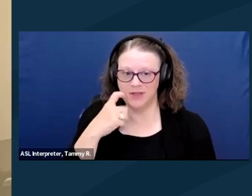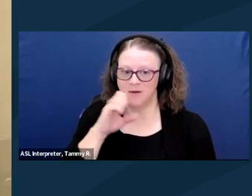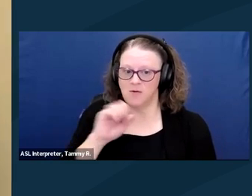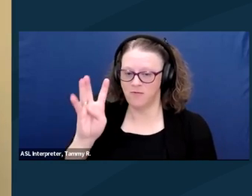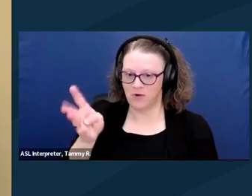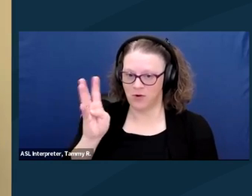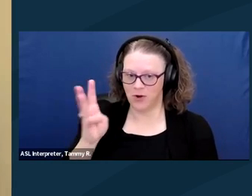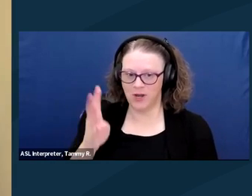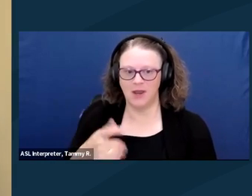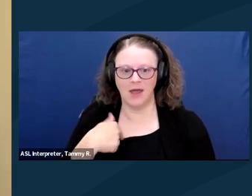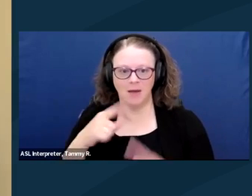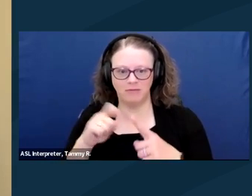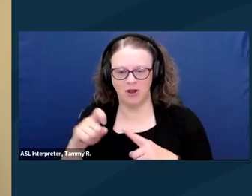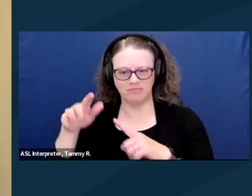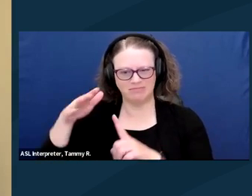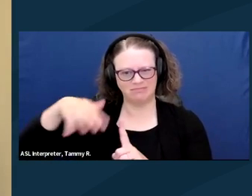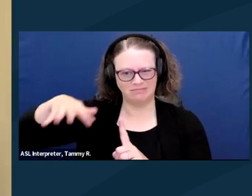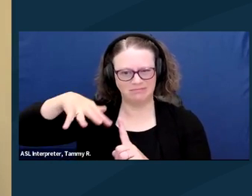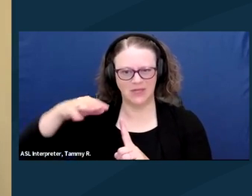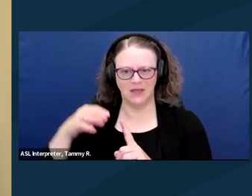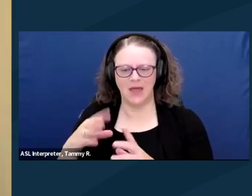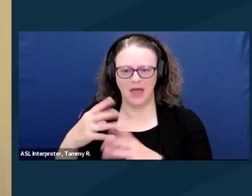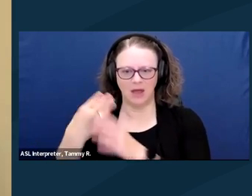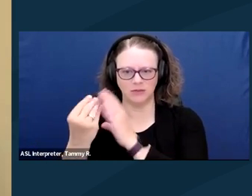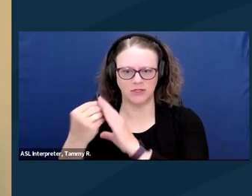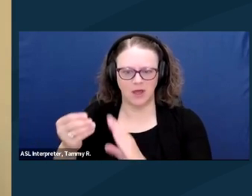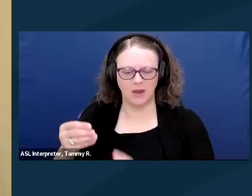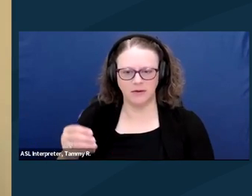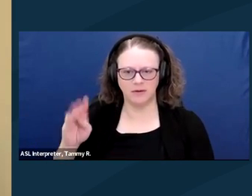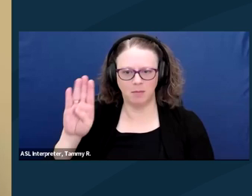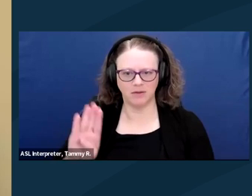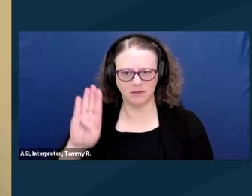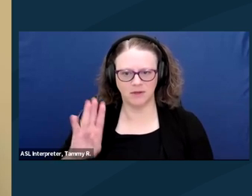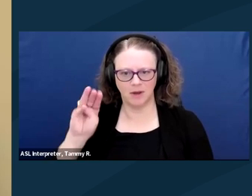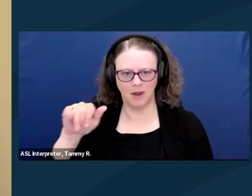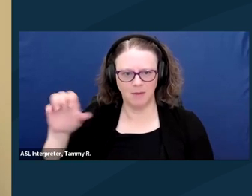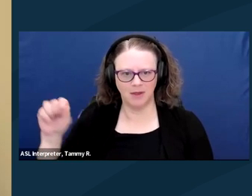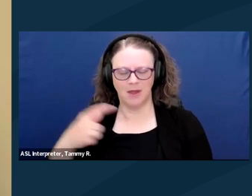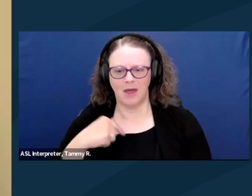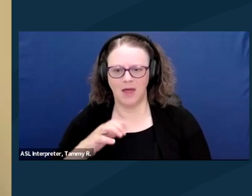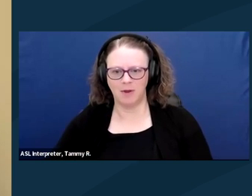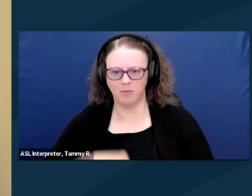I'm Kerry Sheehan, and I'm recently 40 years old. I'm from just outside of Boston, Massachusetts.